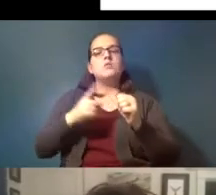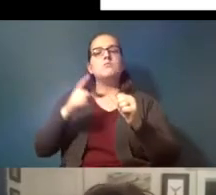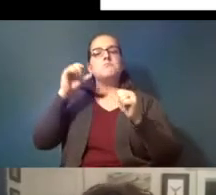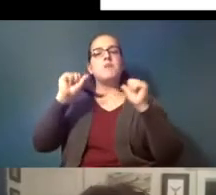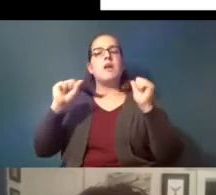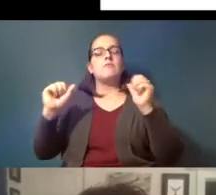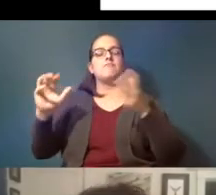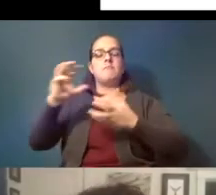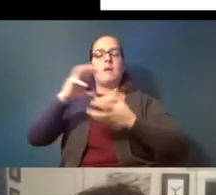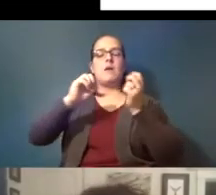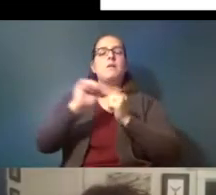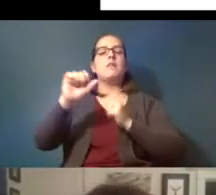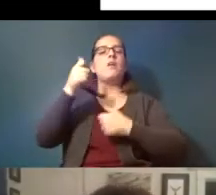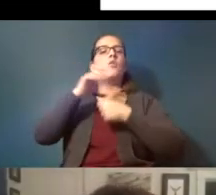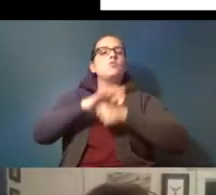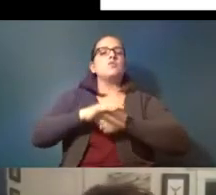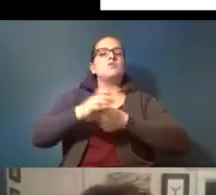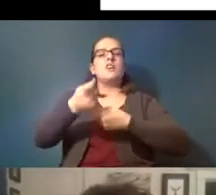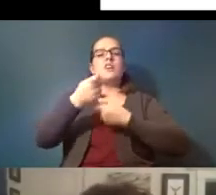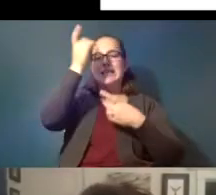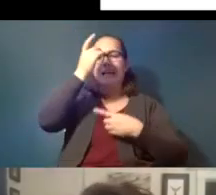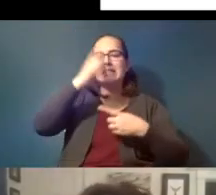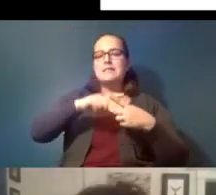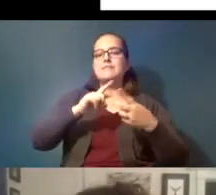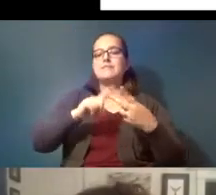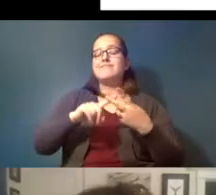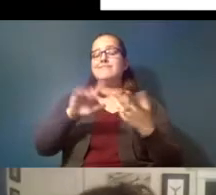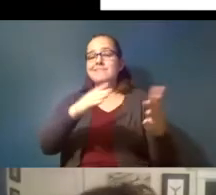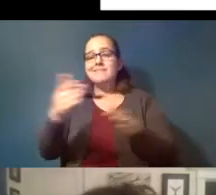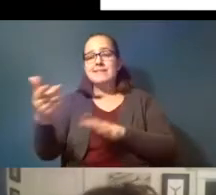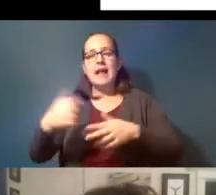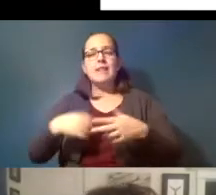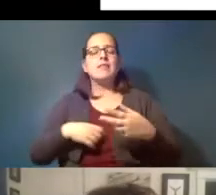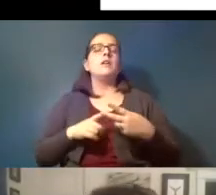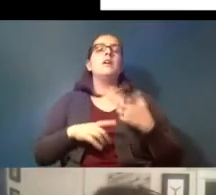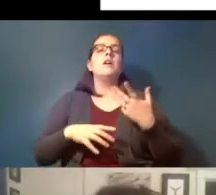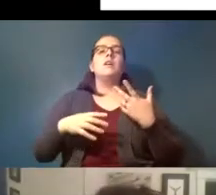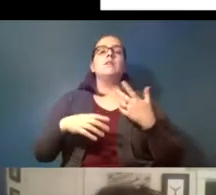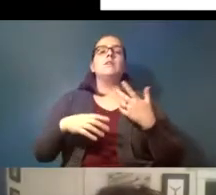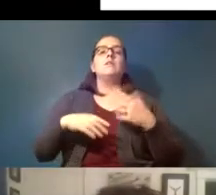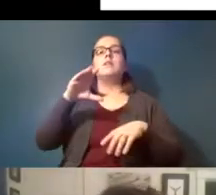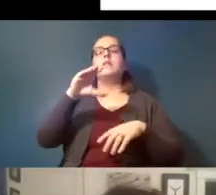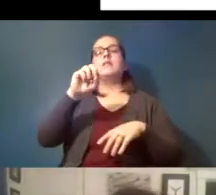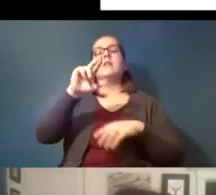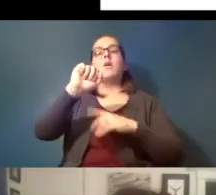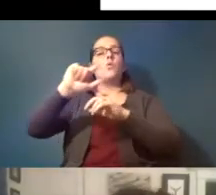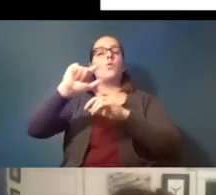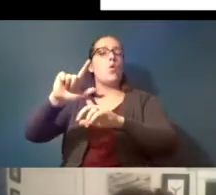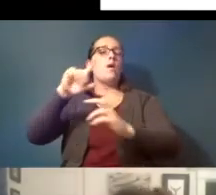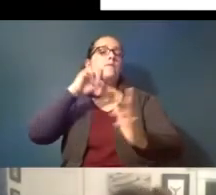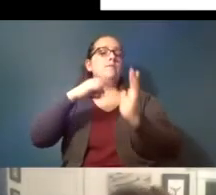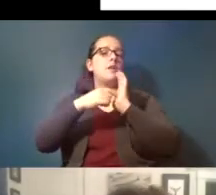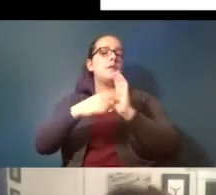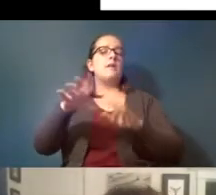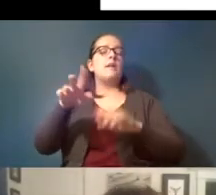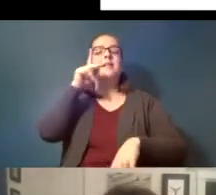stressors to cause disease to cause mortality in corals for example the plastic can cause light